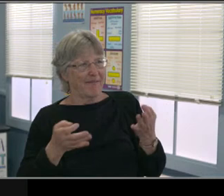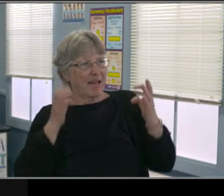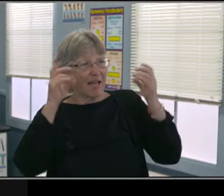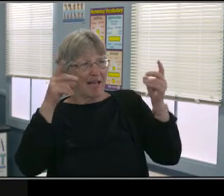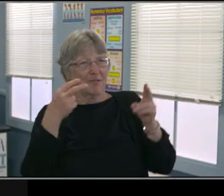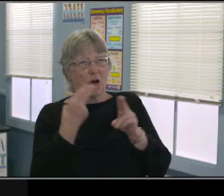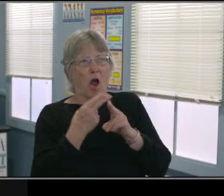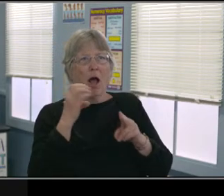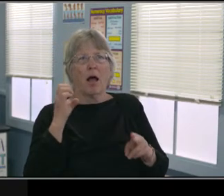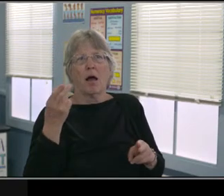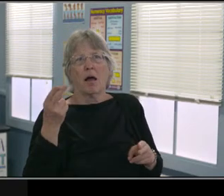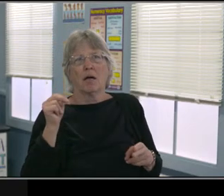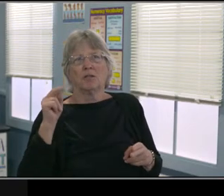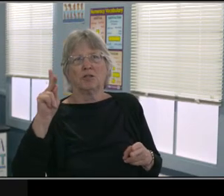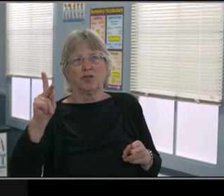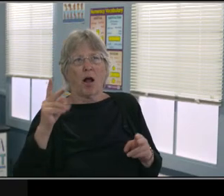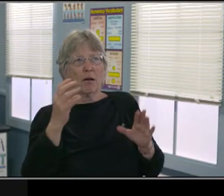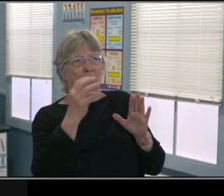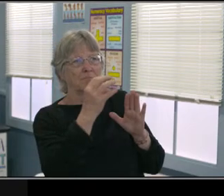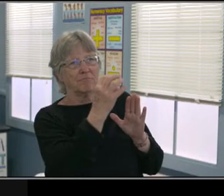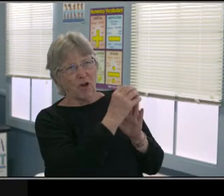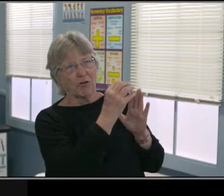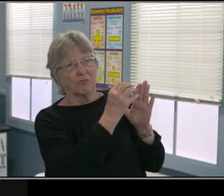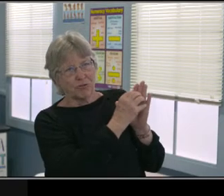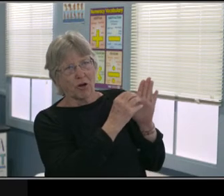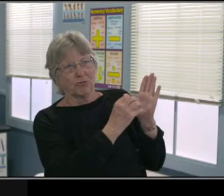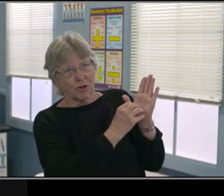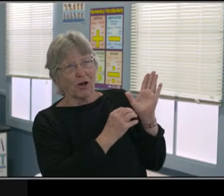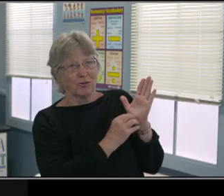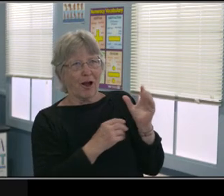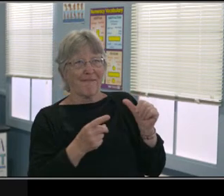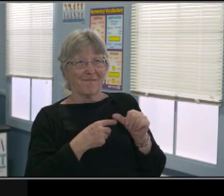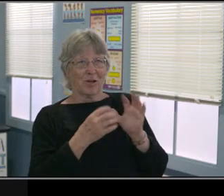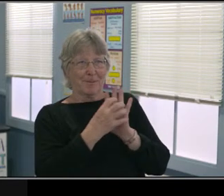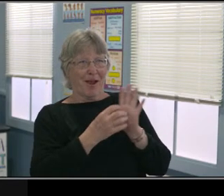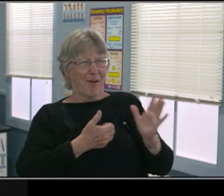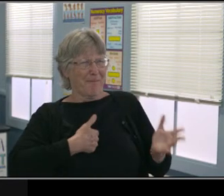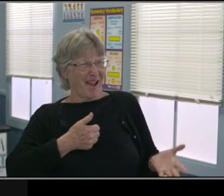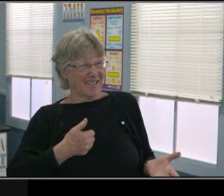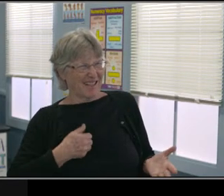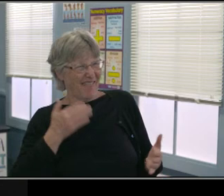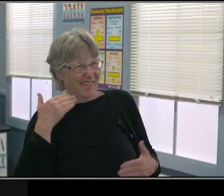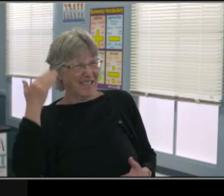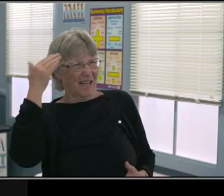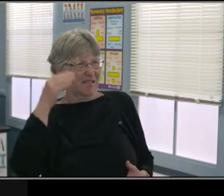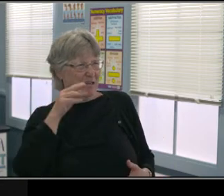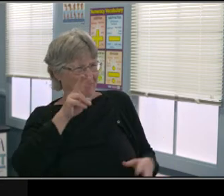"If instruction or services or both, can not be provided to the pupil either at the school